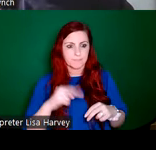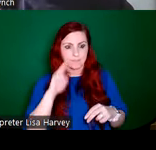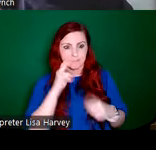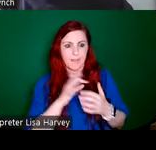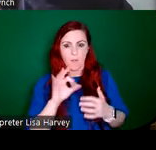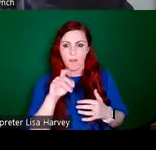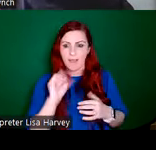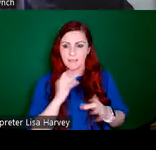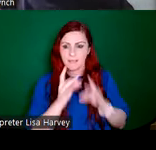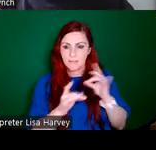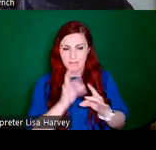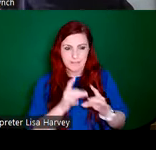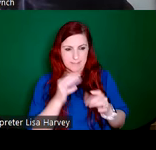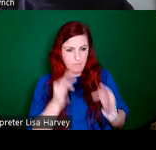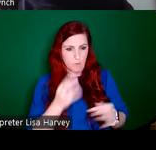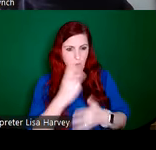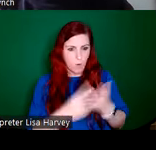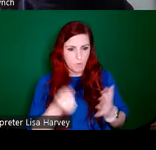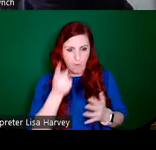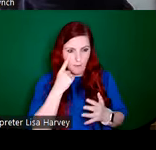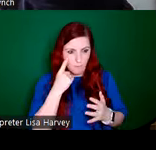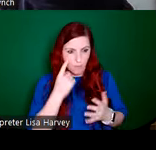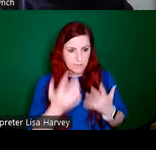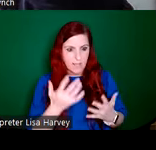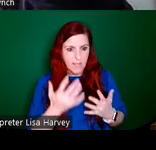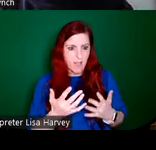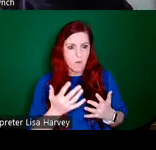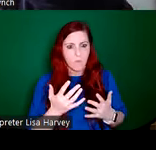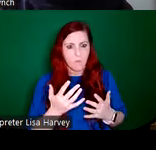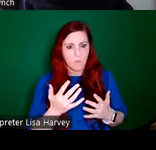a look at "Hallowed Fire: the art of Evie Hone" which is available for free on